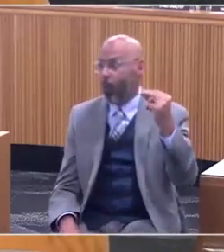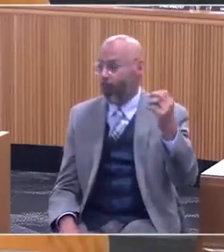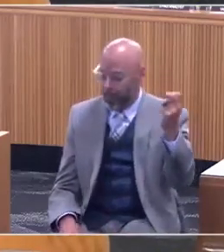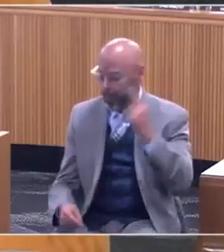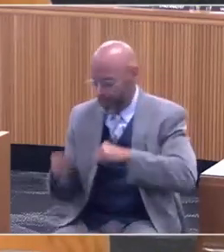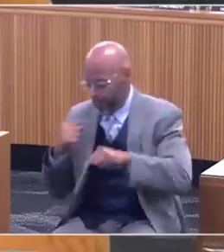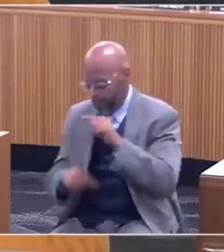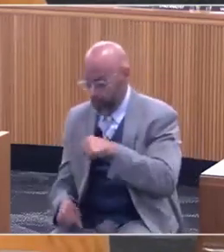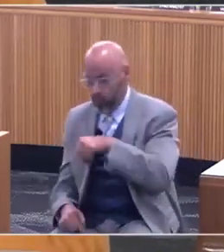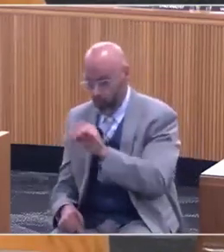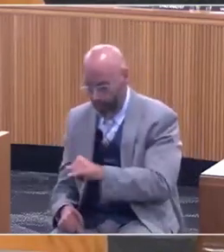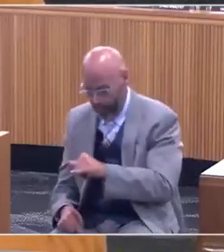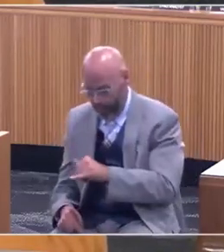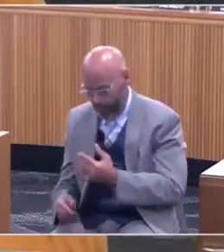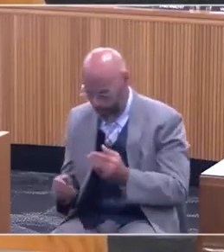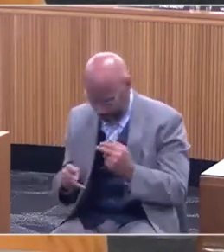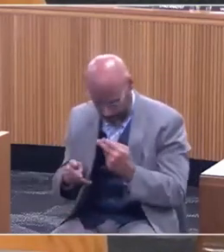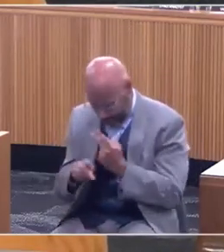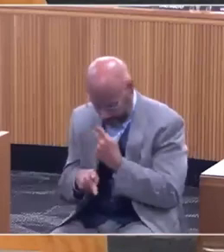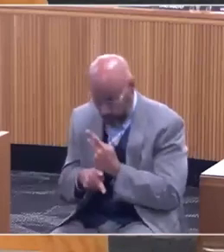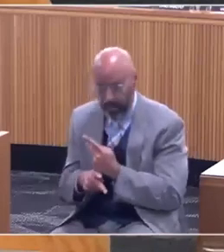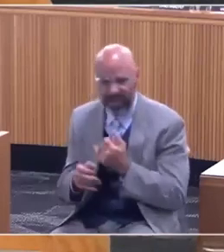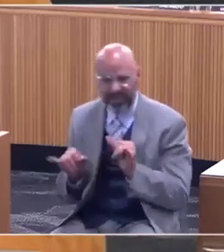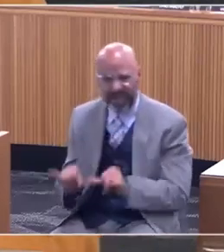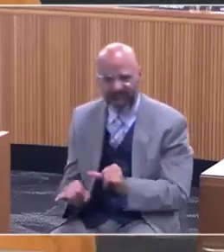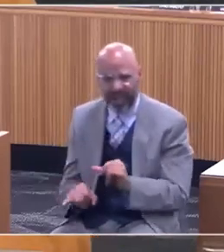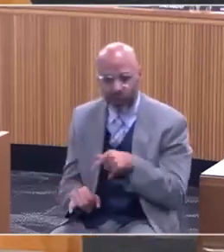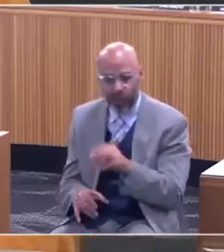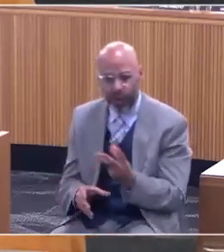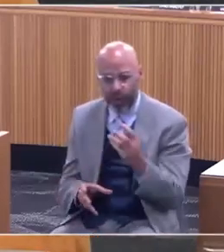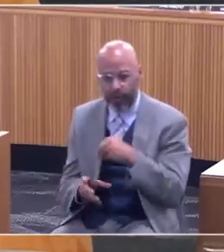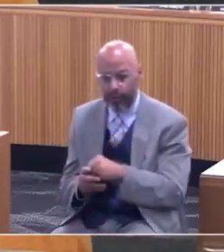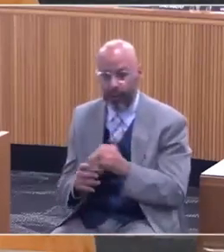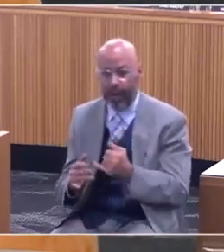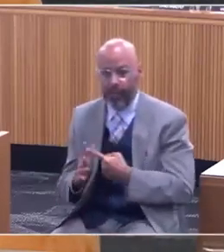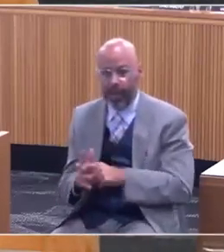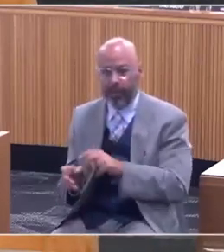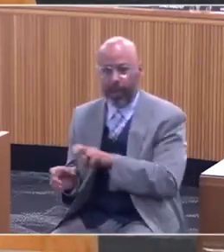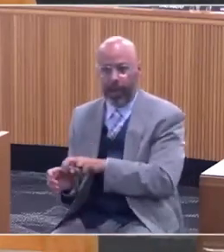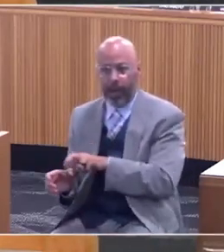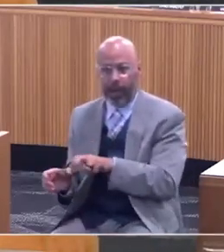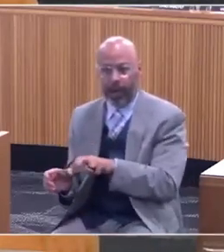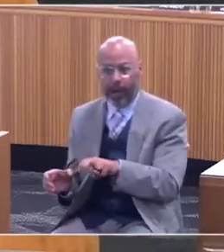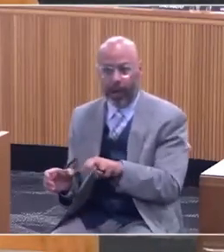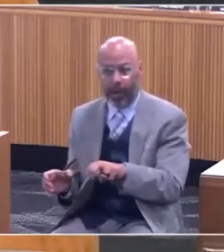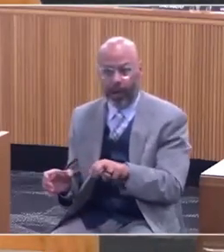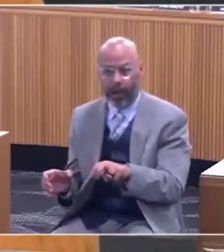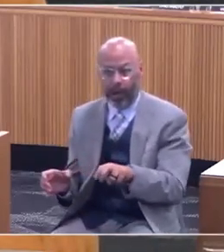but QALY was part of that. We have started moving away. In fact, the inception of the Health Evidence Review Committee